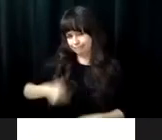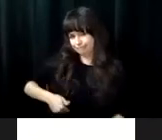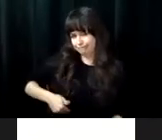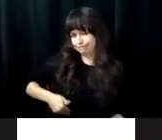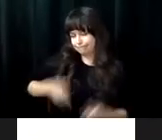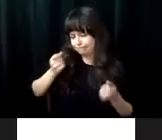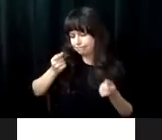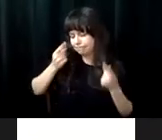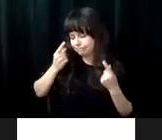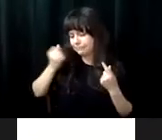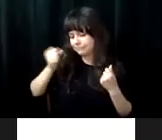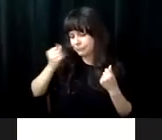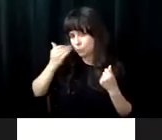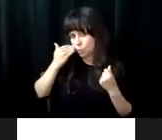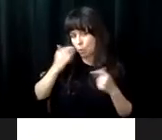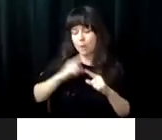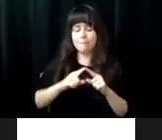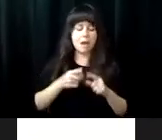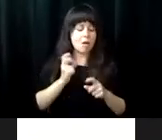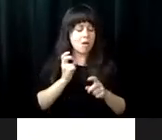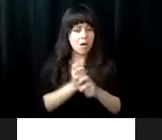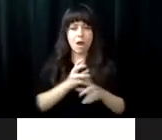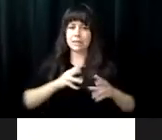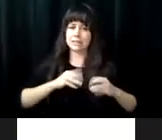sight was not coming back. Now, deep inside, I already